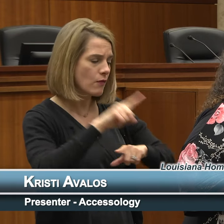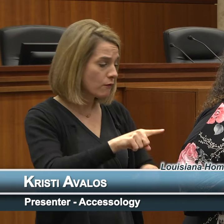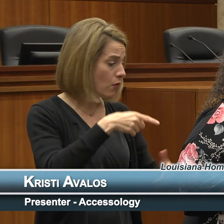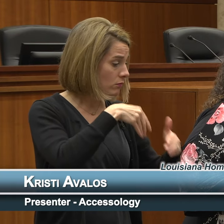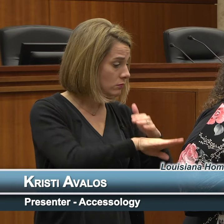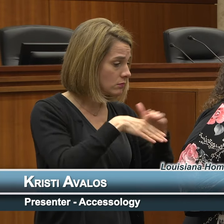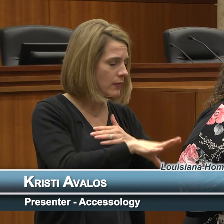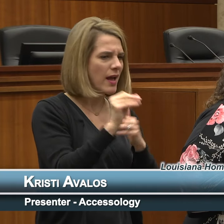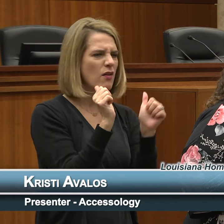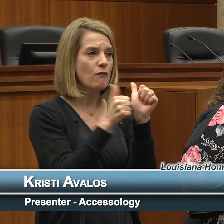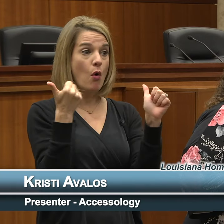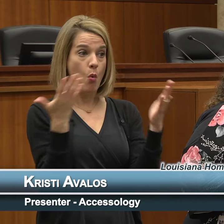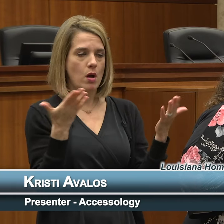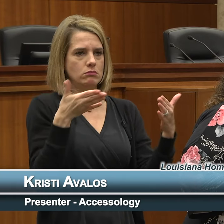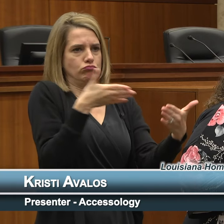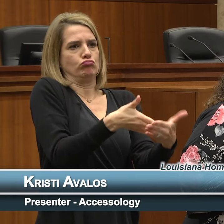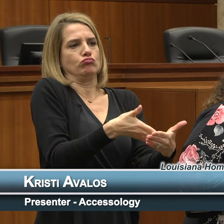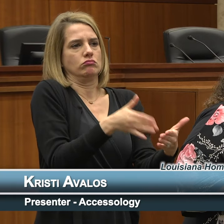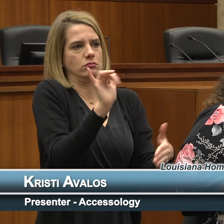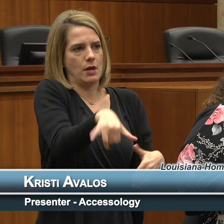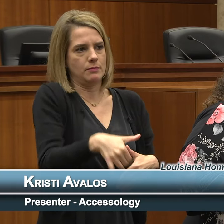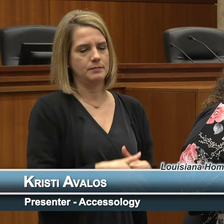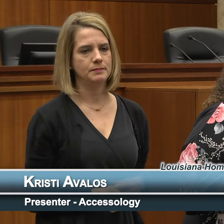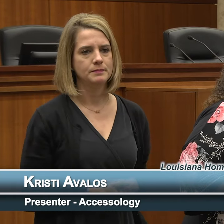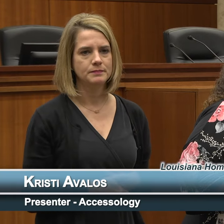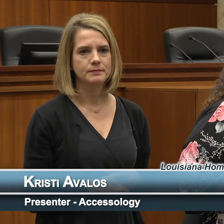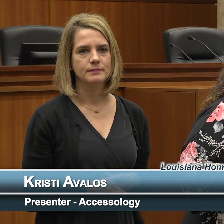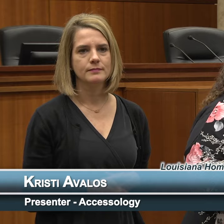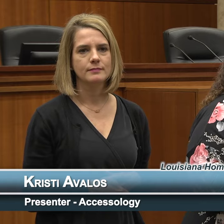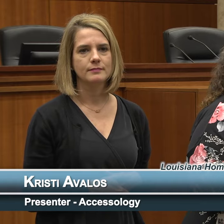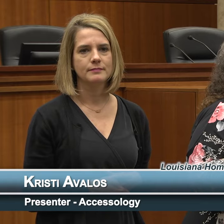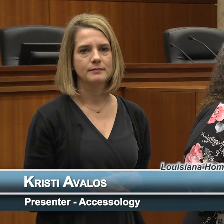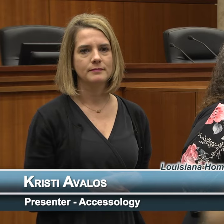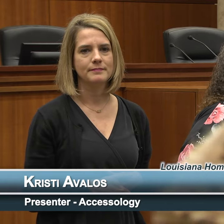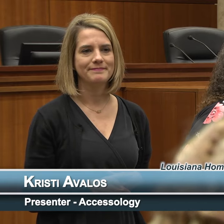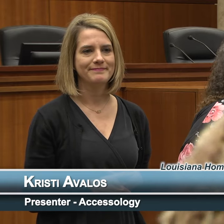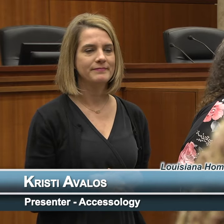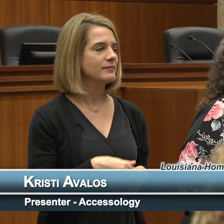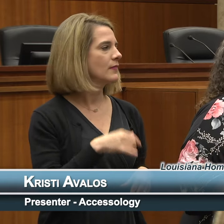litigation. Okay now this says what I just told you about